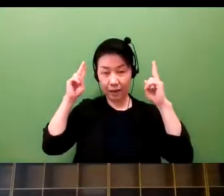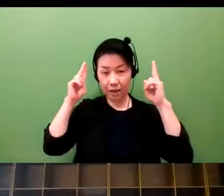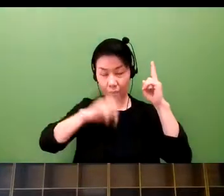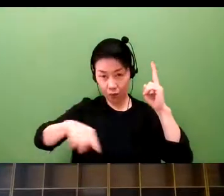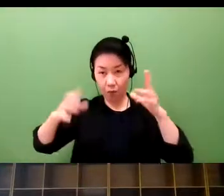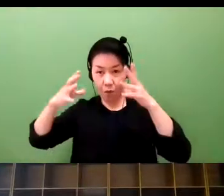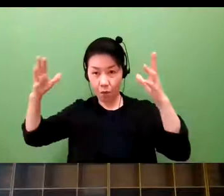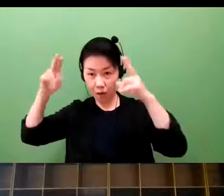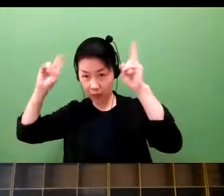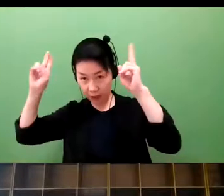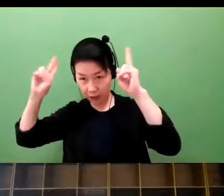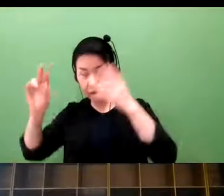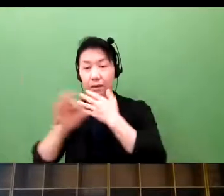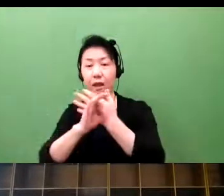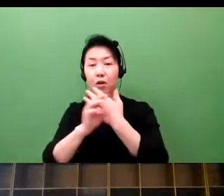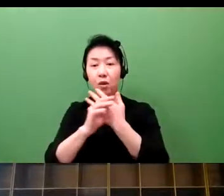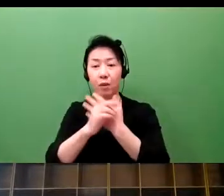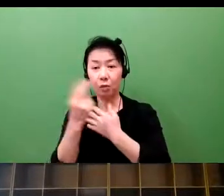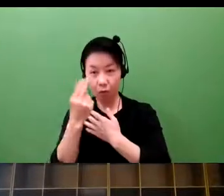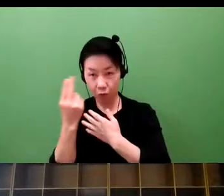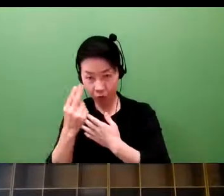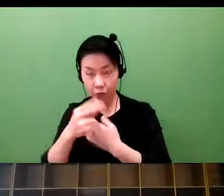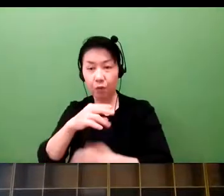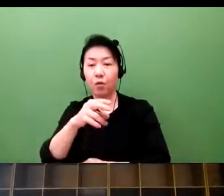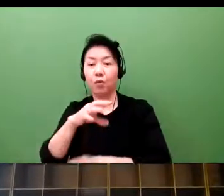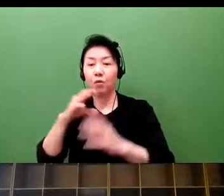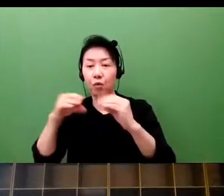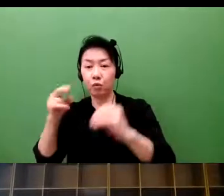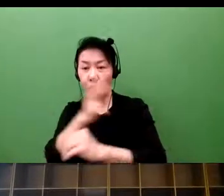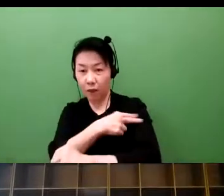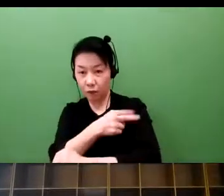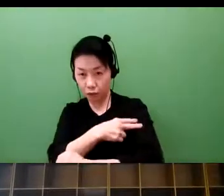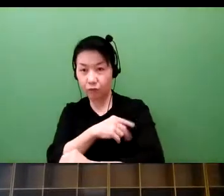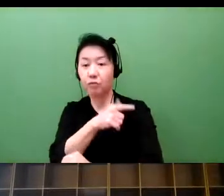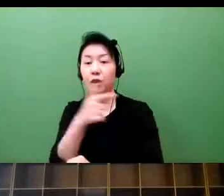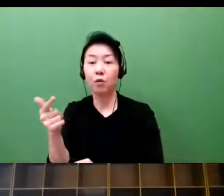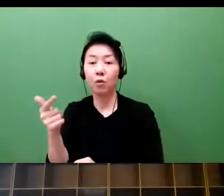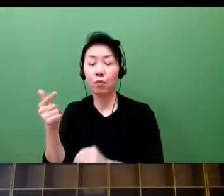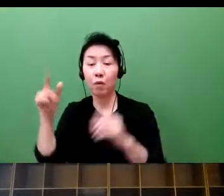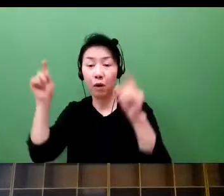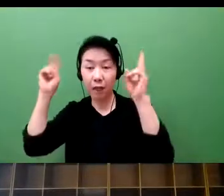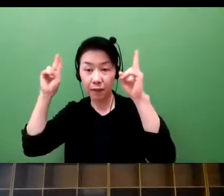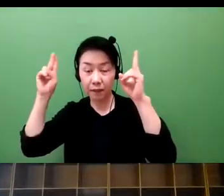as ourselves, and also large players such as DoCoMo.